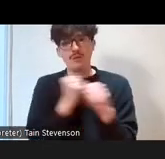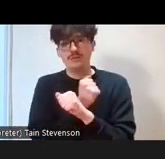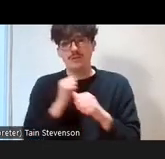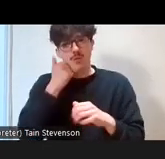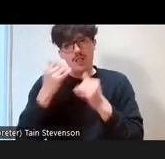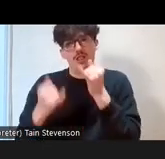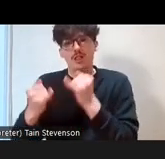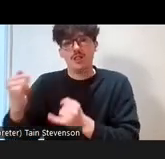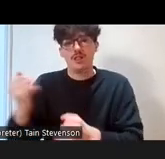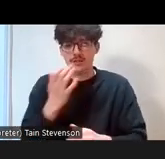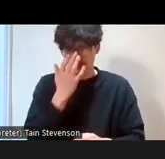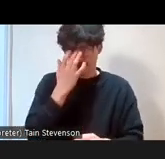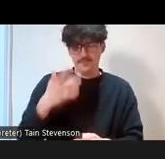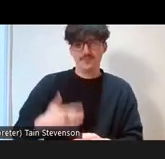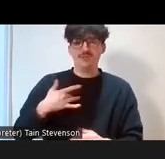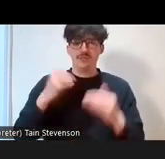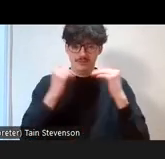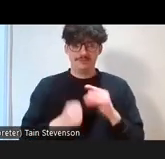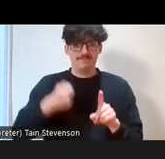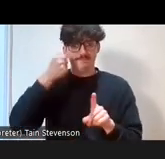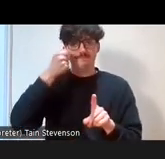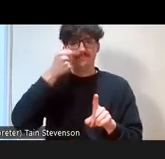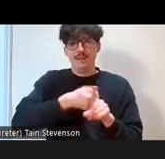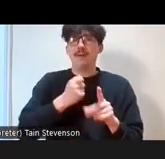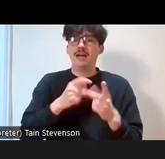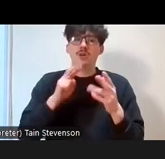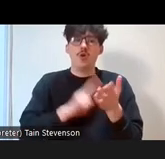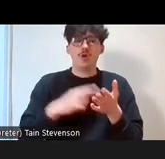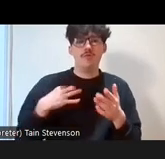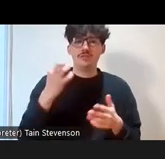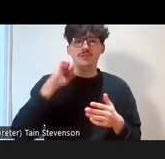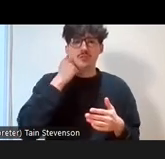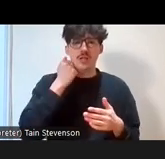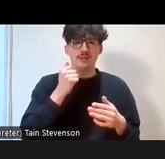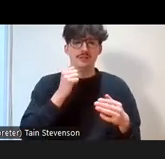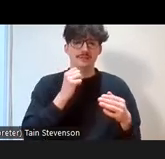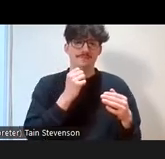and volunteers is going to be most severe in in the most deprived areas in society.